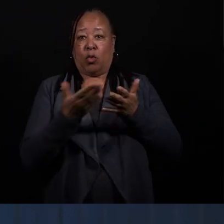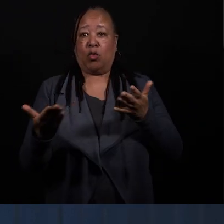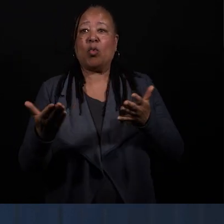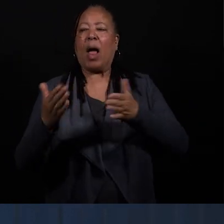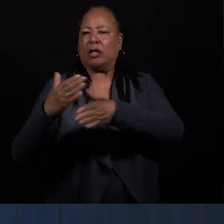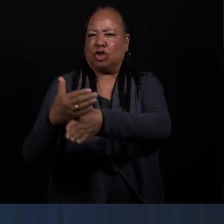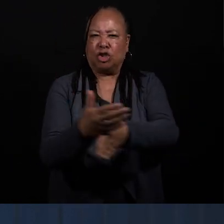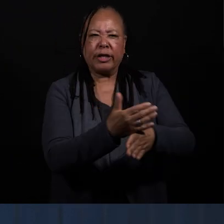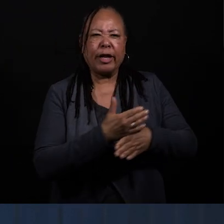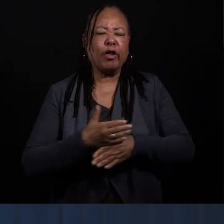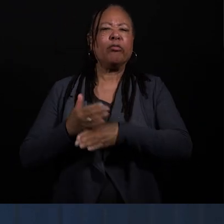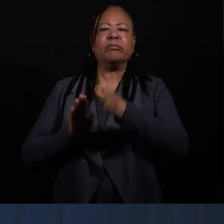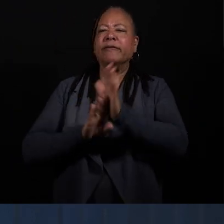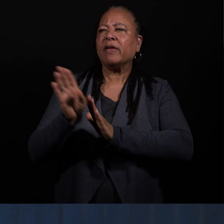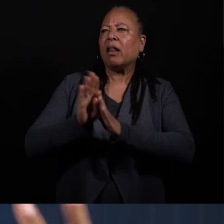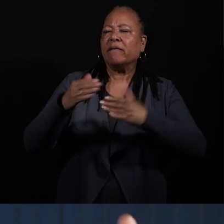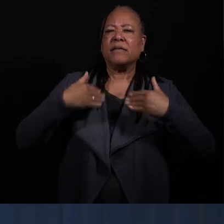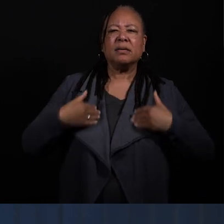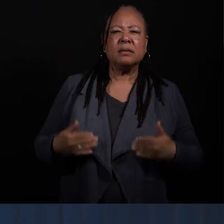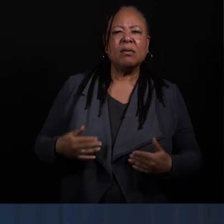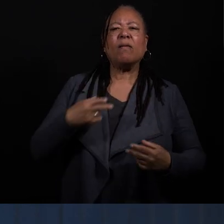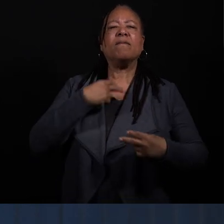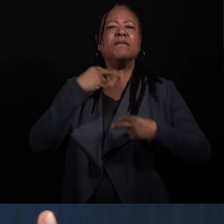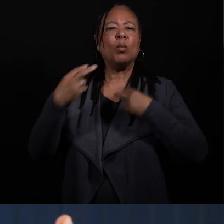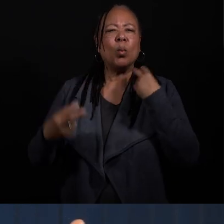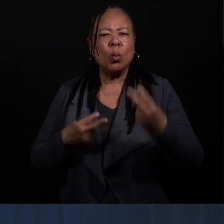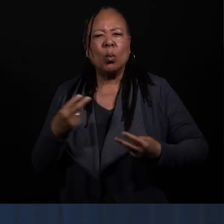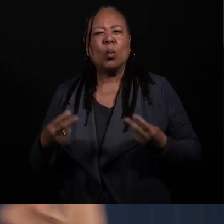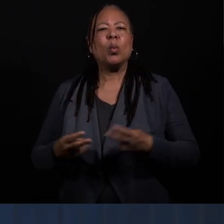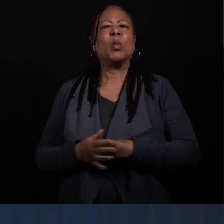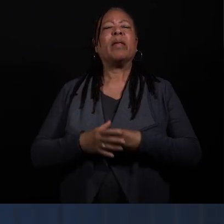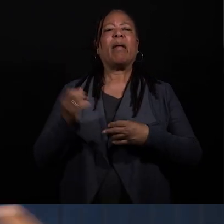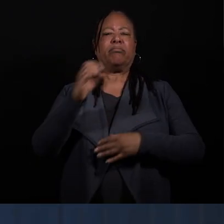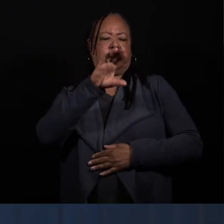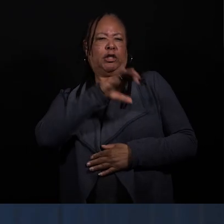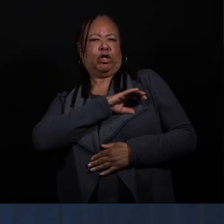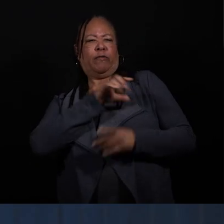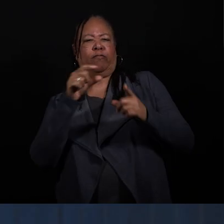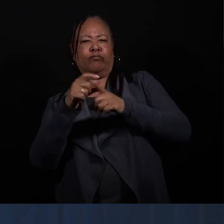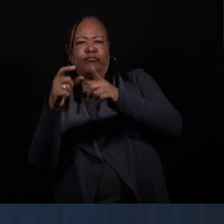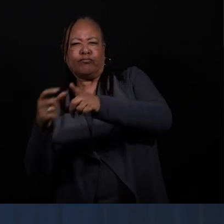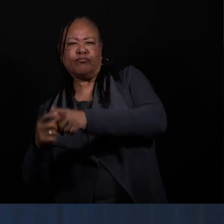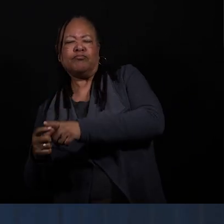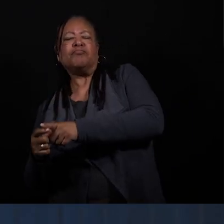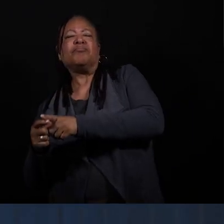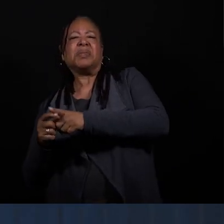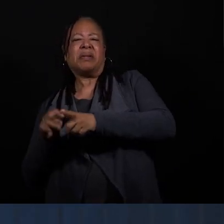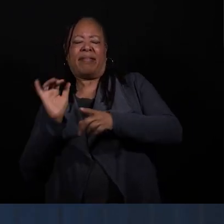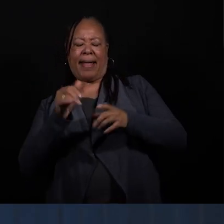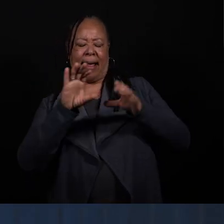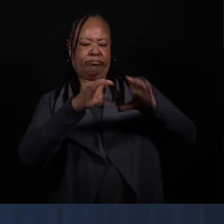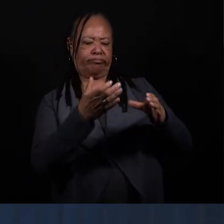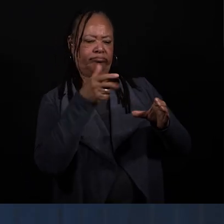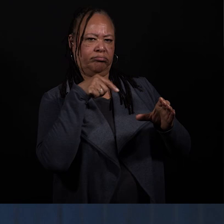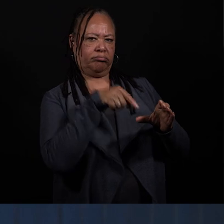and develop physical, and vocal, and character vocabularies that are endemic to that group.